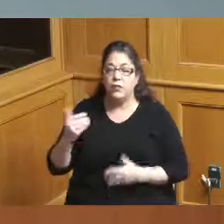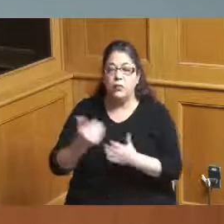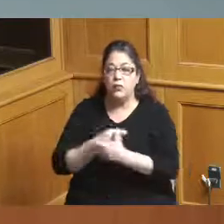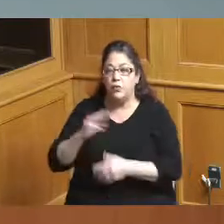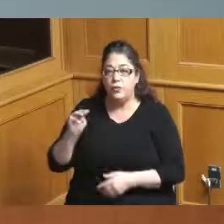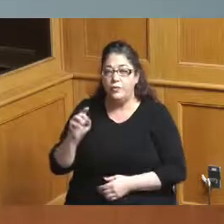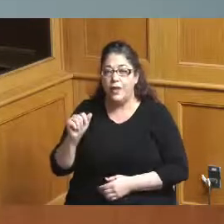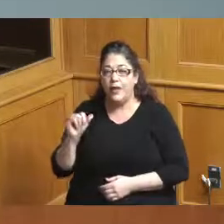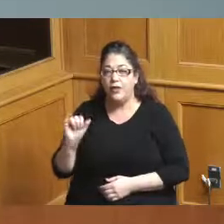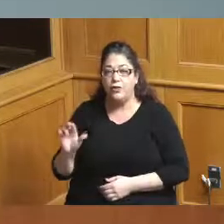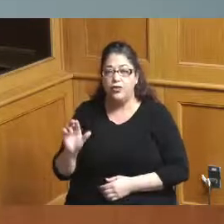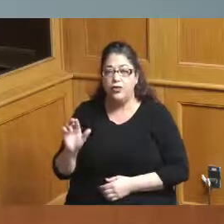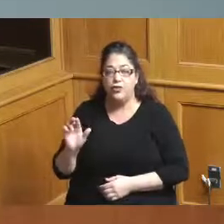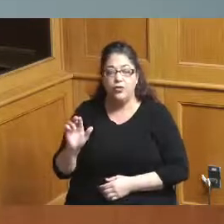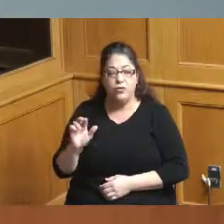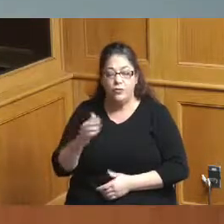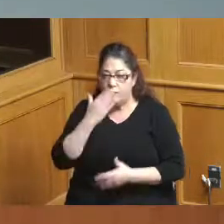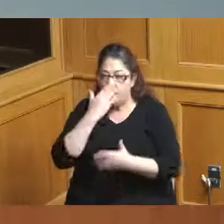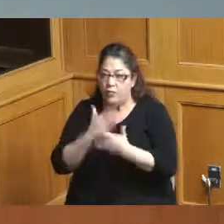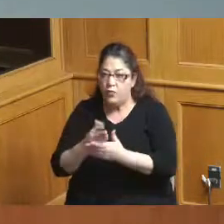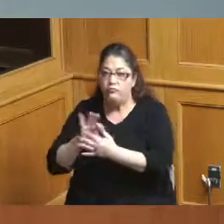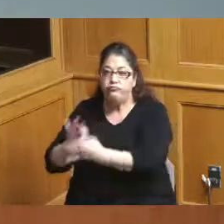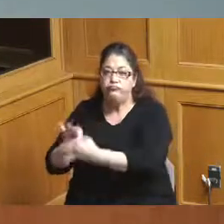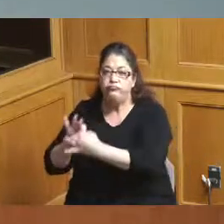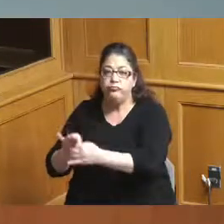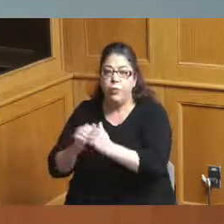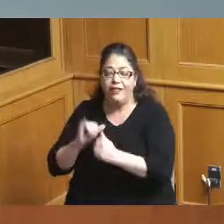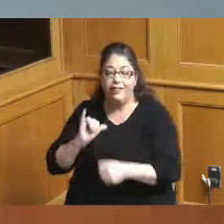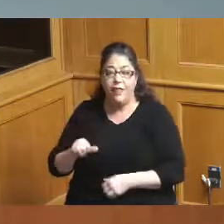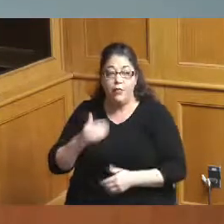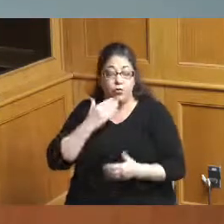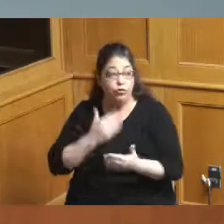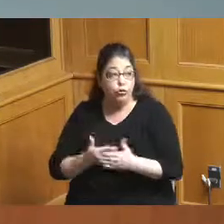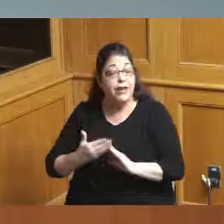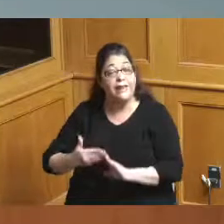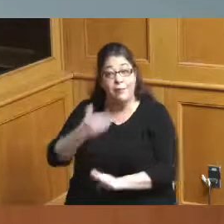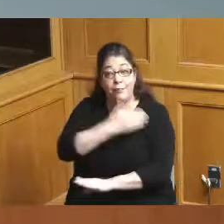working relationship with the city right now we've had a good relationship in the past but this new